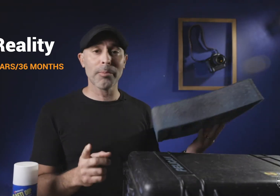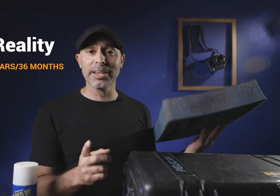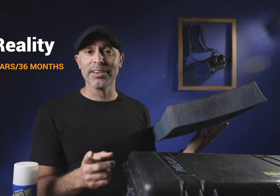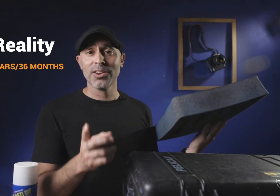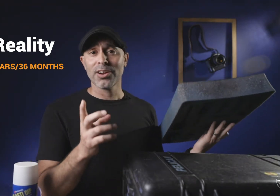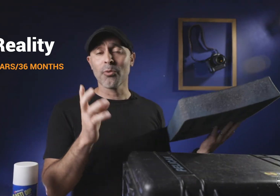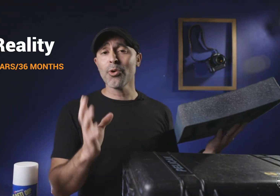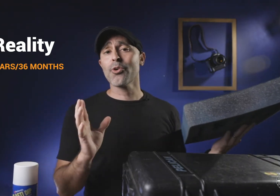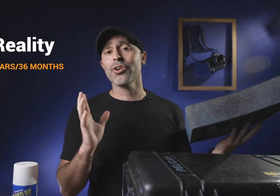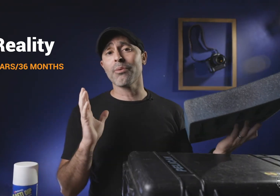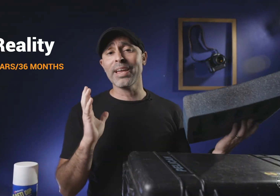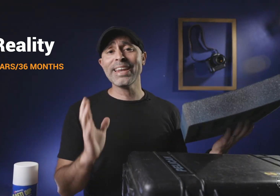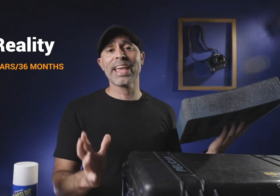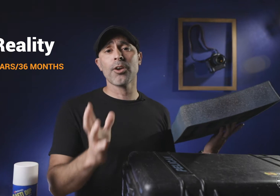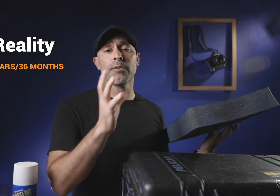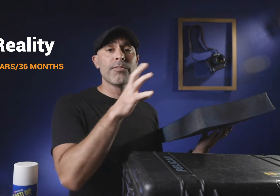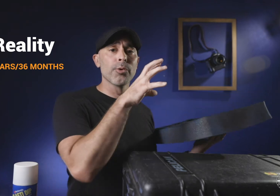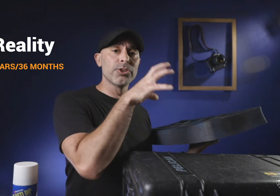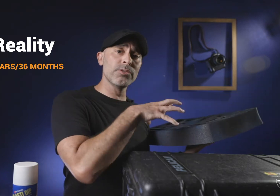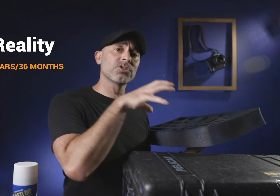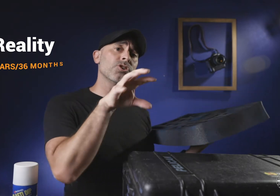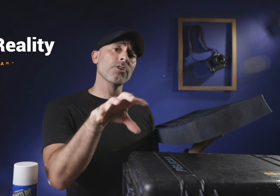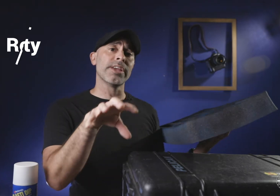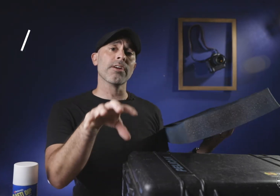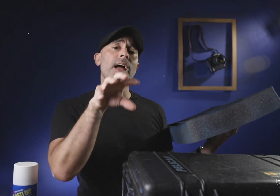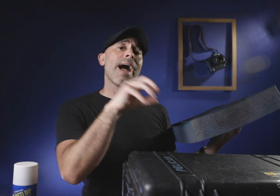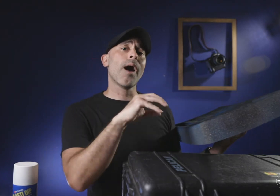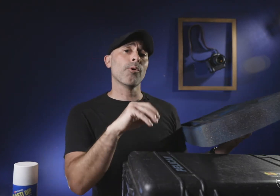probably a real good indicator if you were to do this to your gear how would